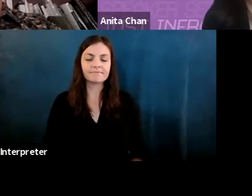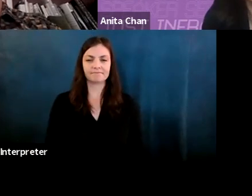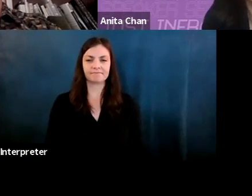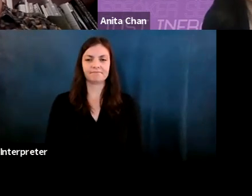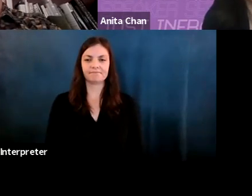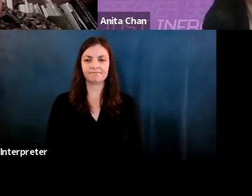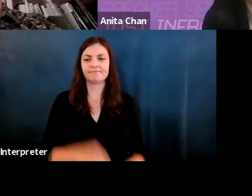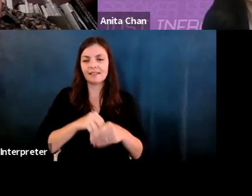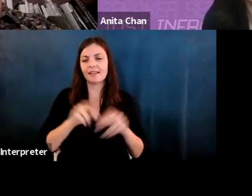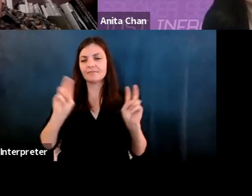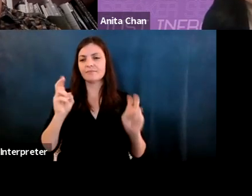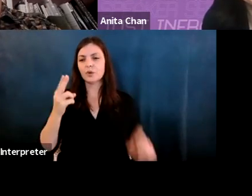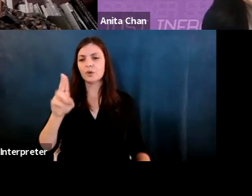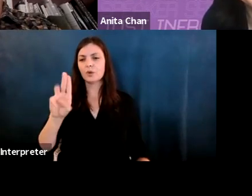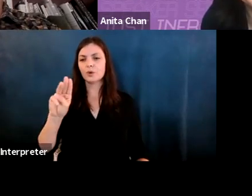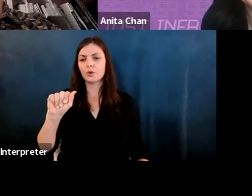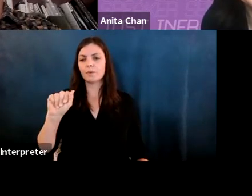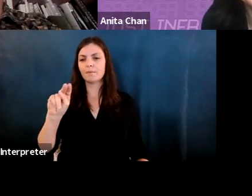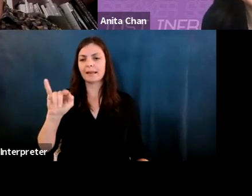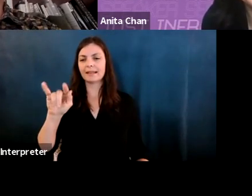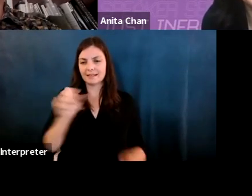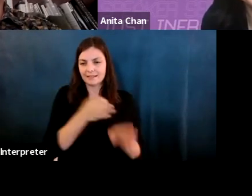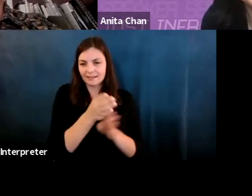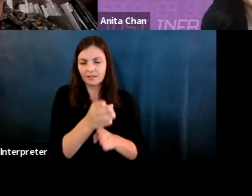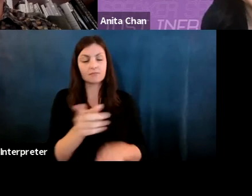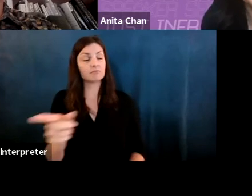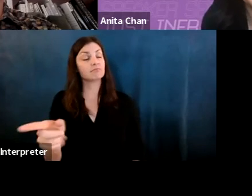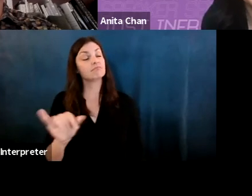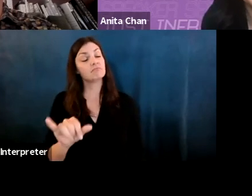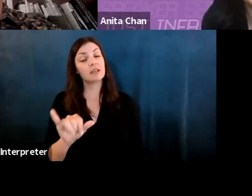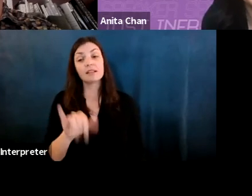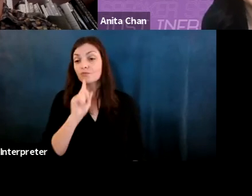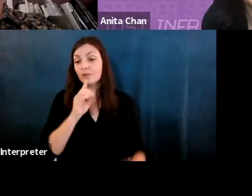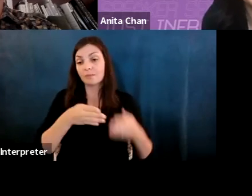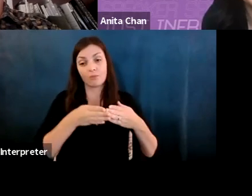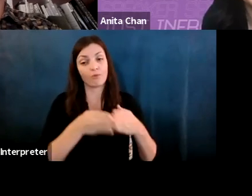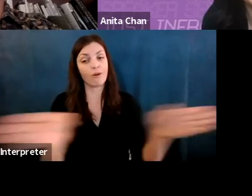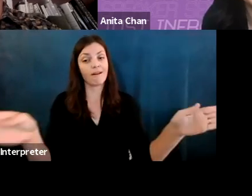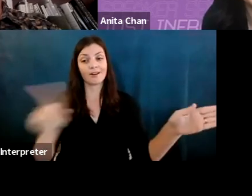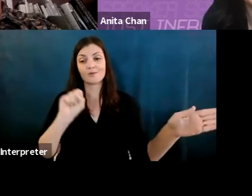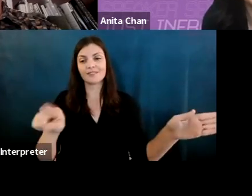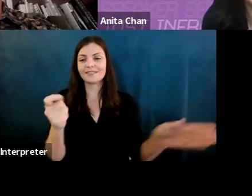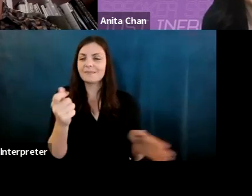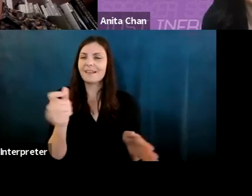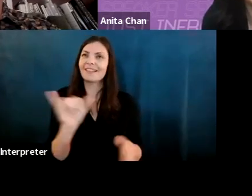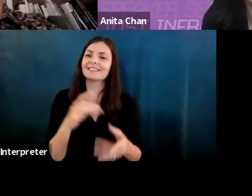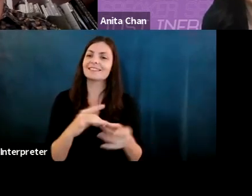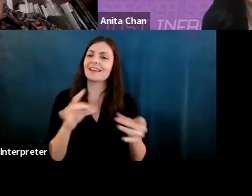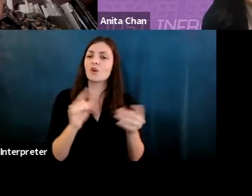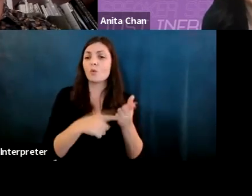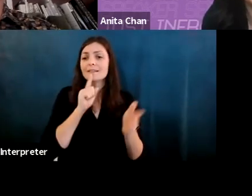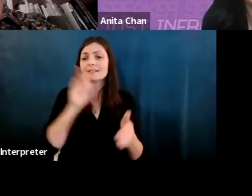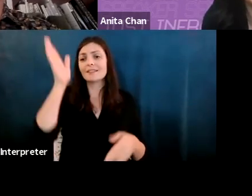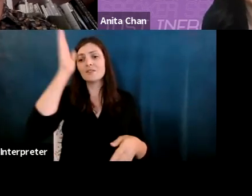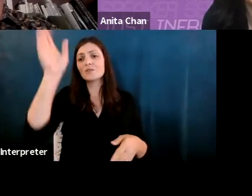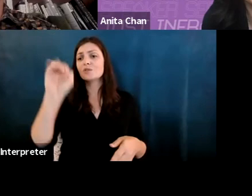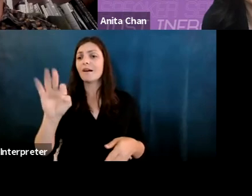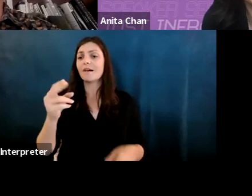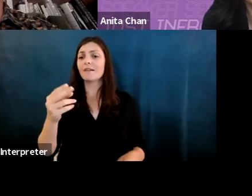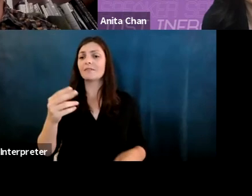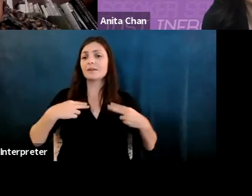Martin Wattenberg: mean, I think that is a it's a very broad question on to a little bit like saying what is the future of humanity and the future computers.